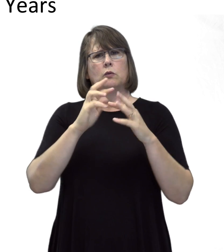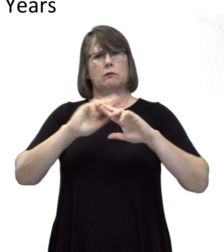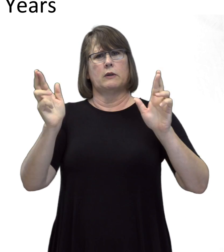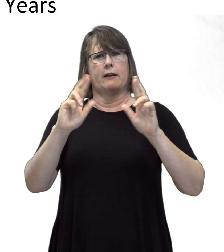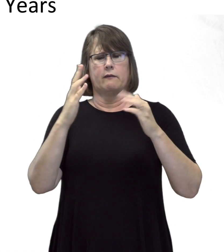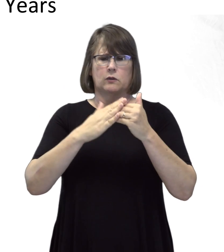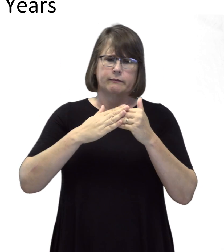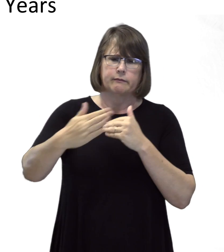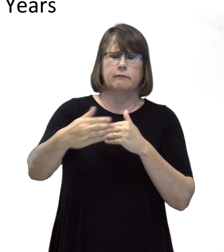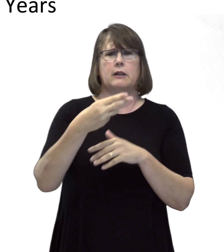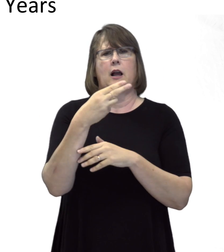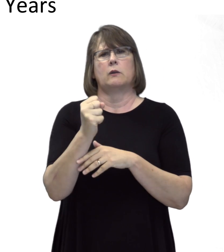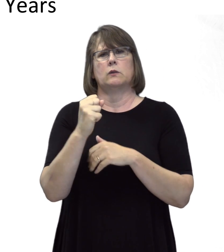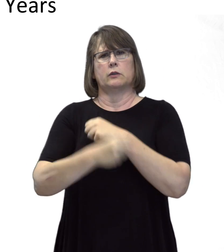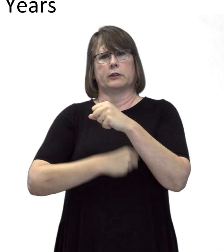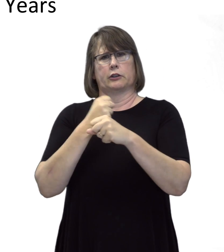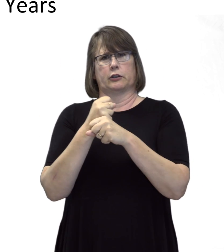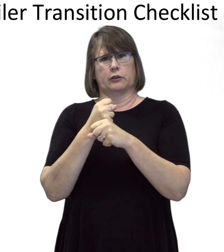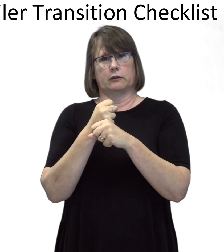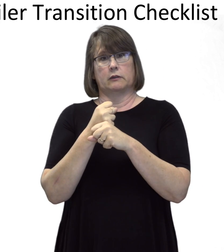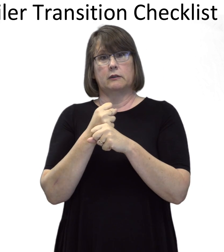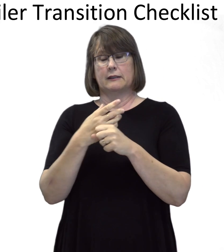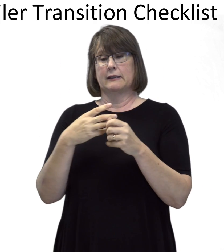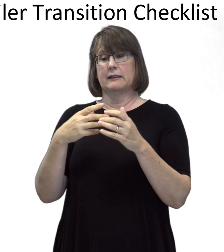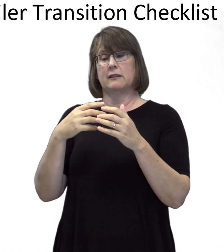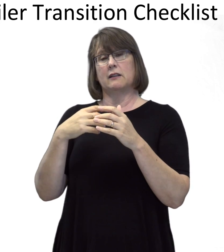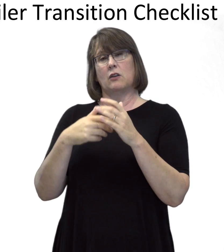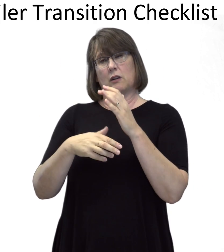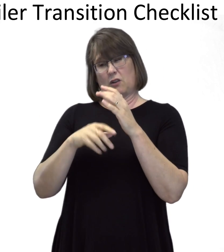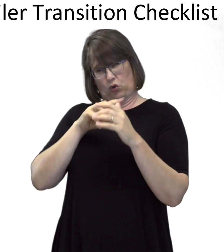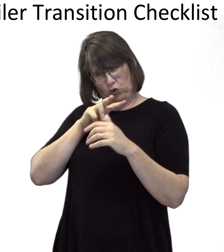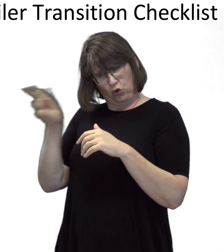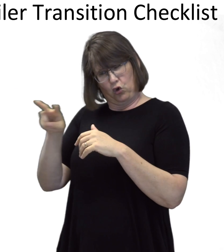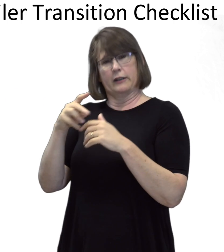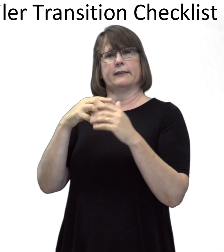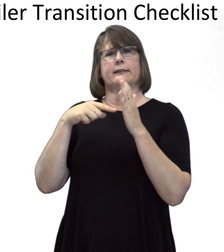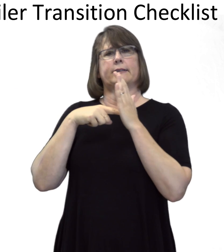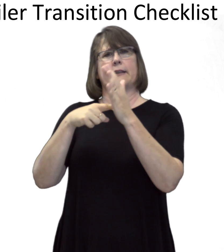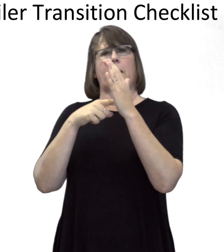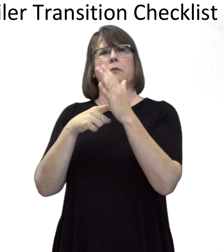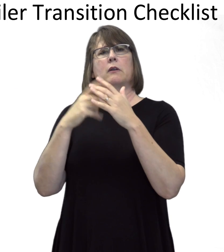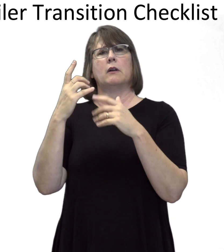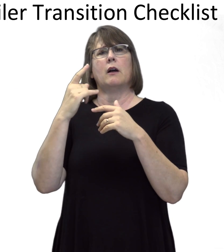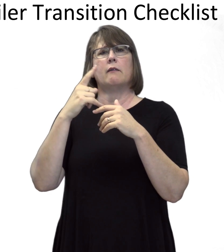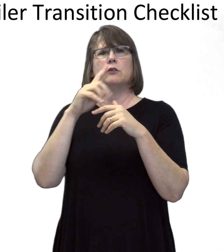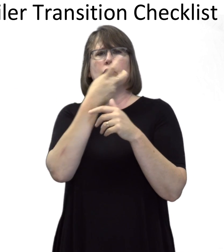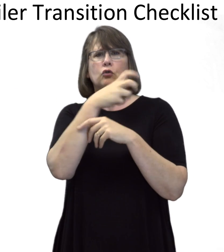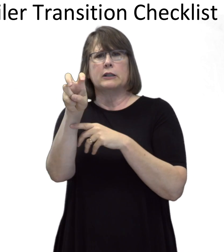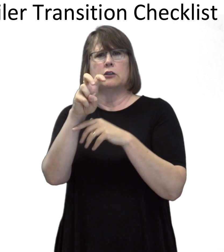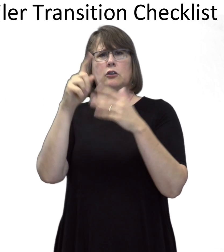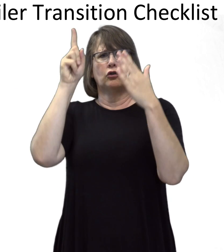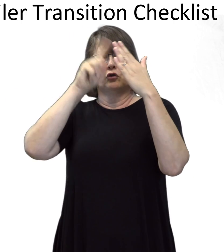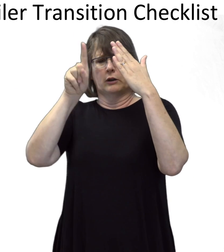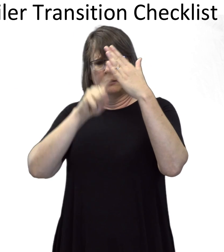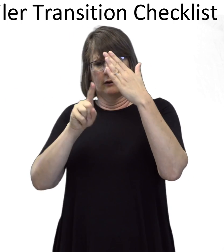for post-school years. Review the sample transition checklist